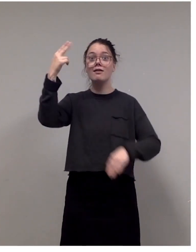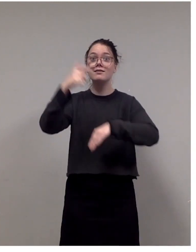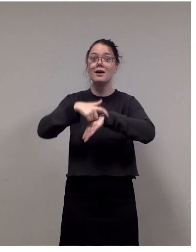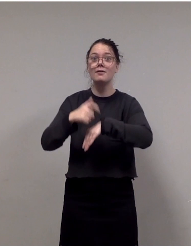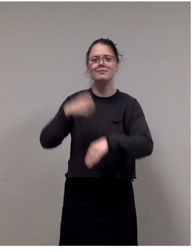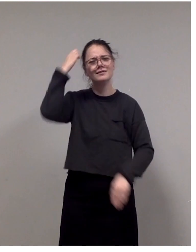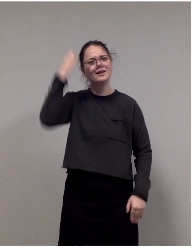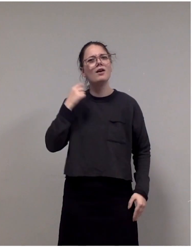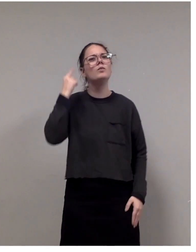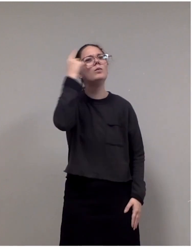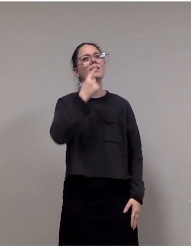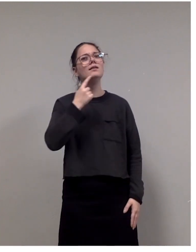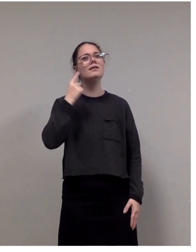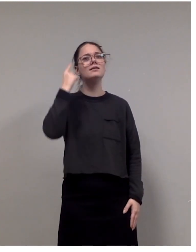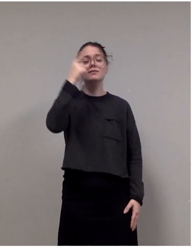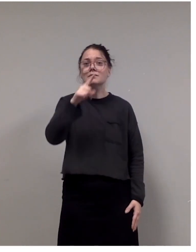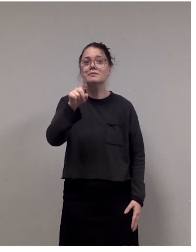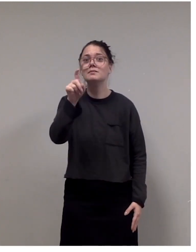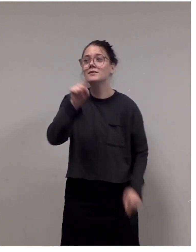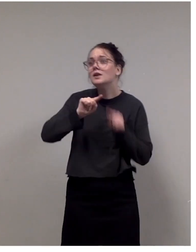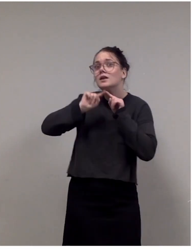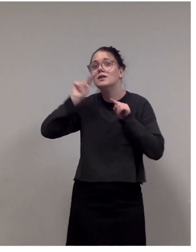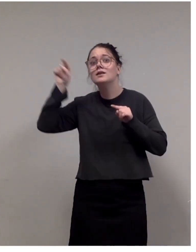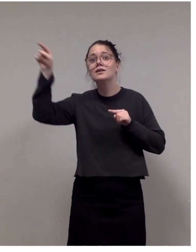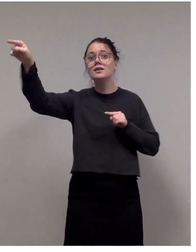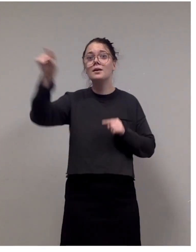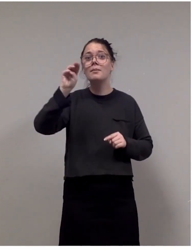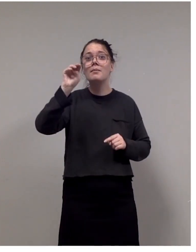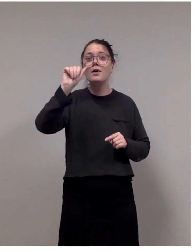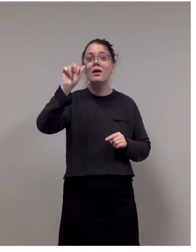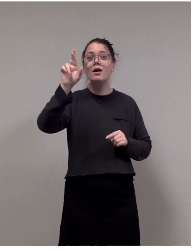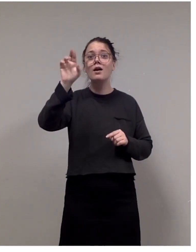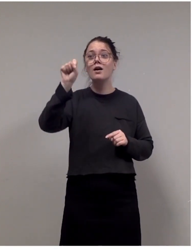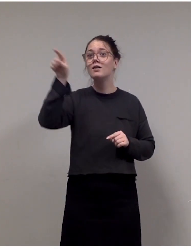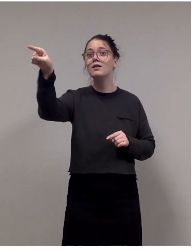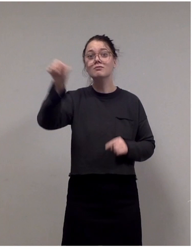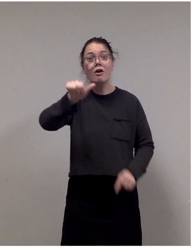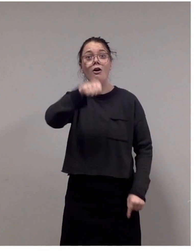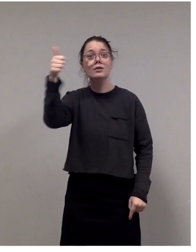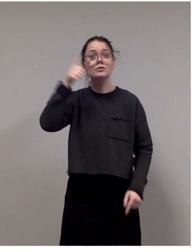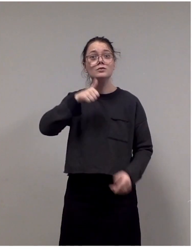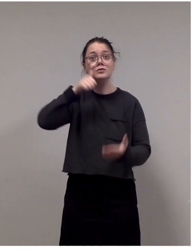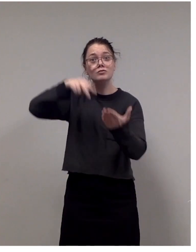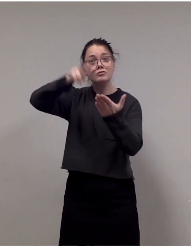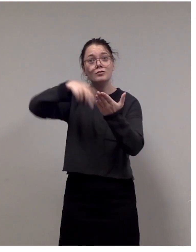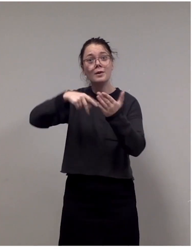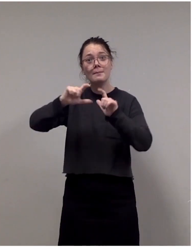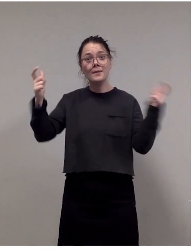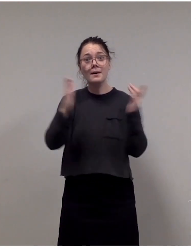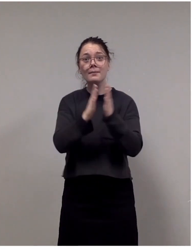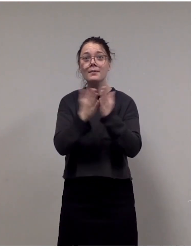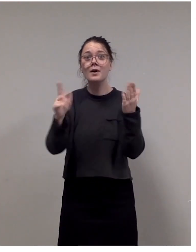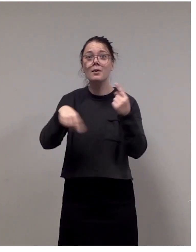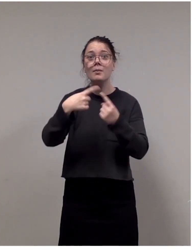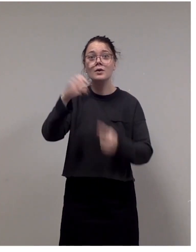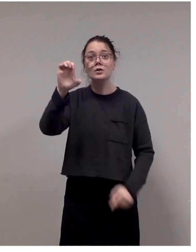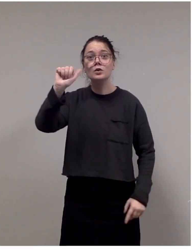"Could there be a girl on Mars reading a book about Earth?"